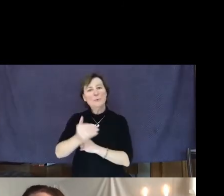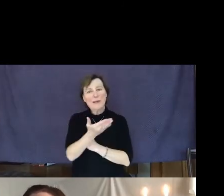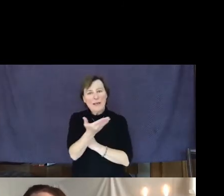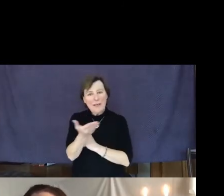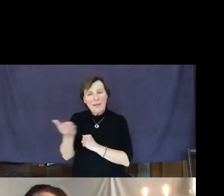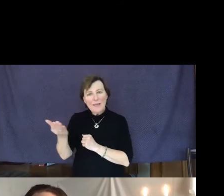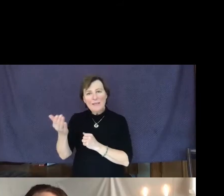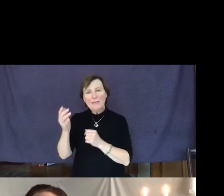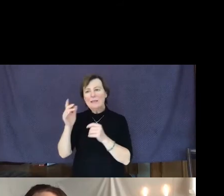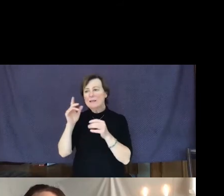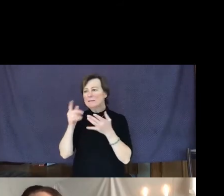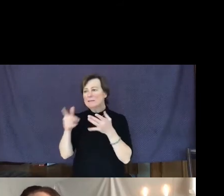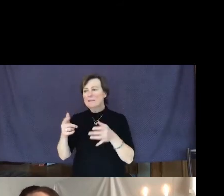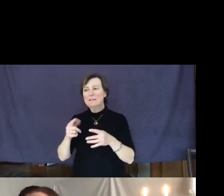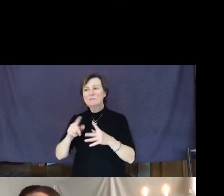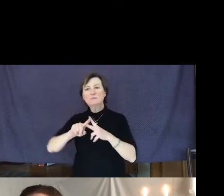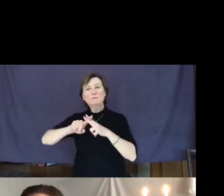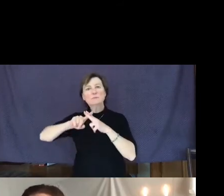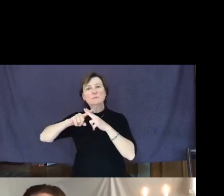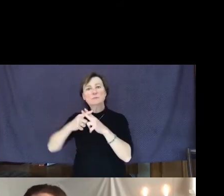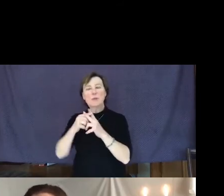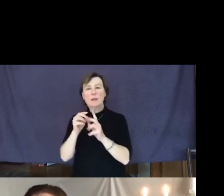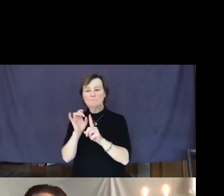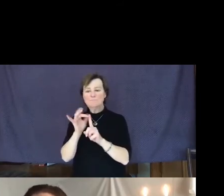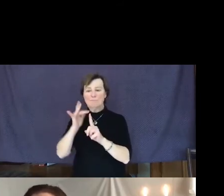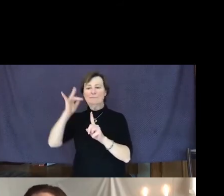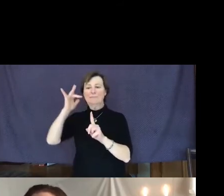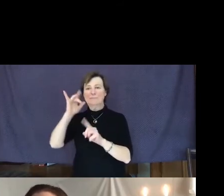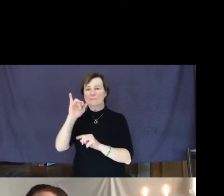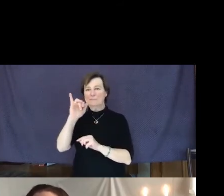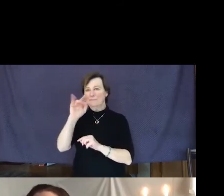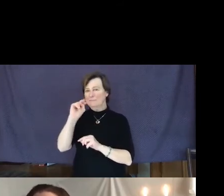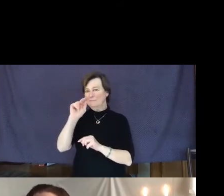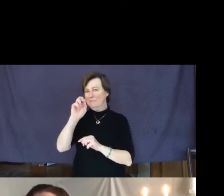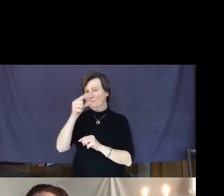the sense of integrity within themselves so that the next time